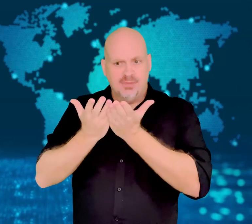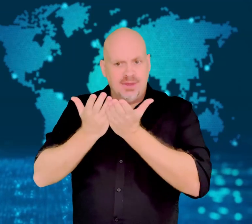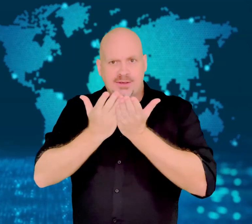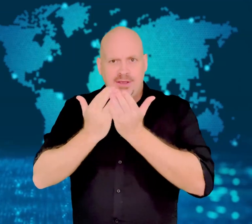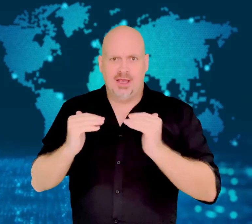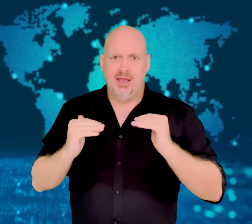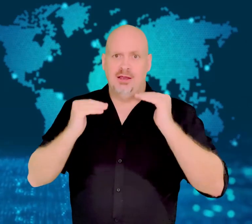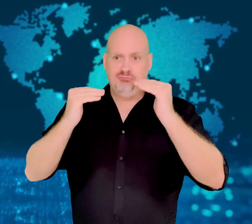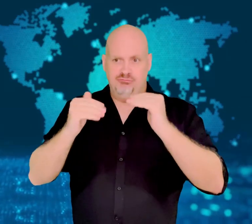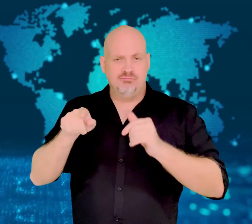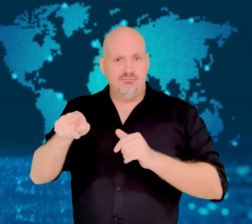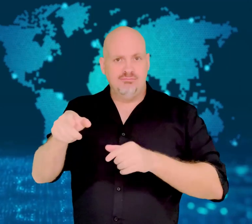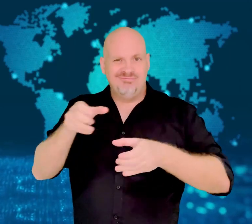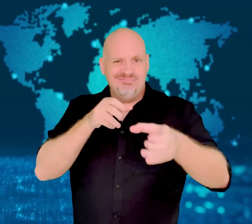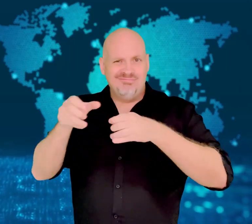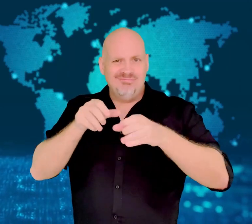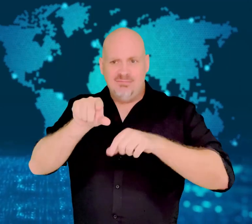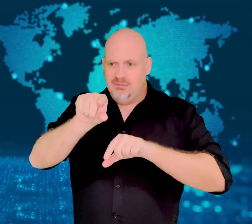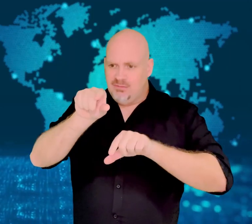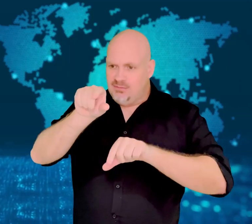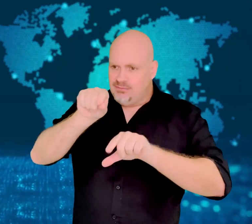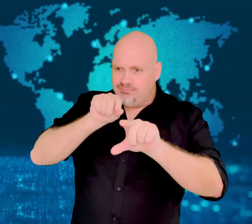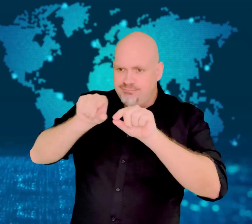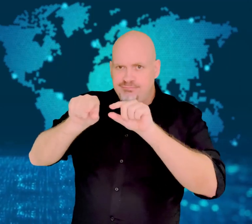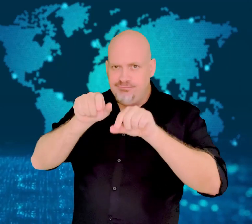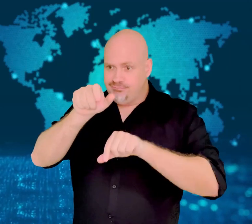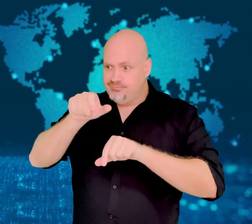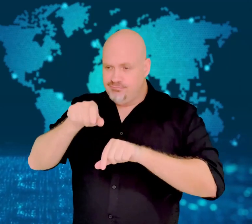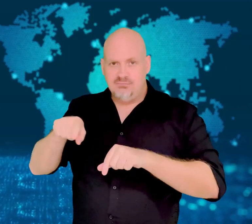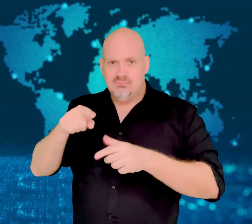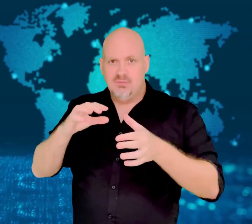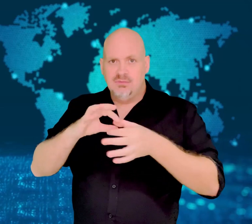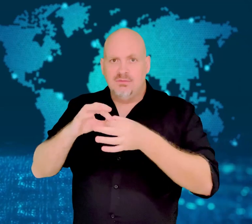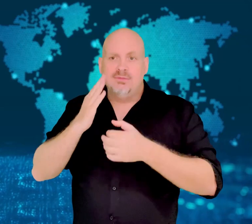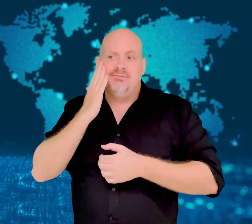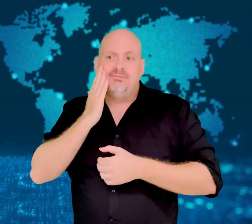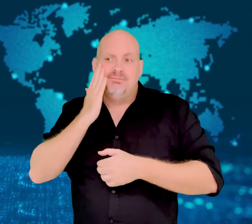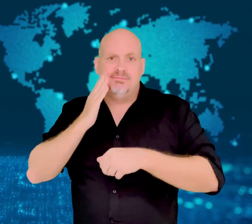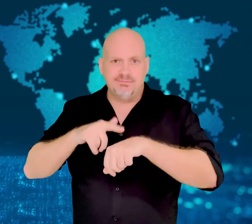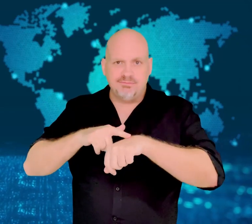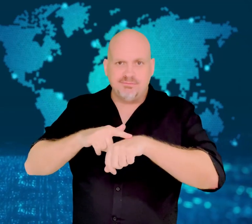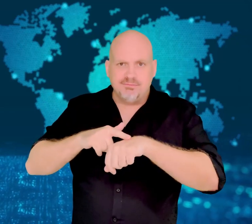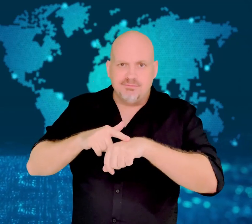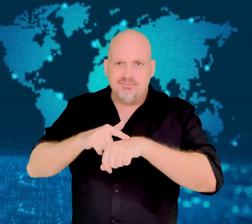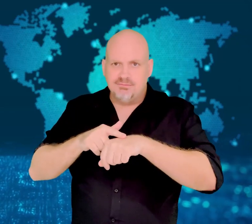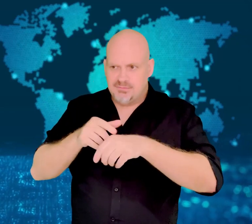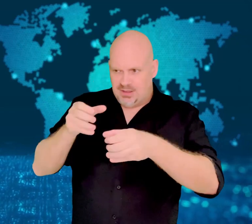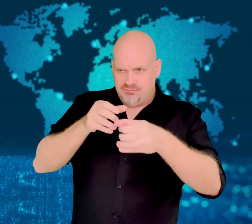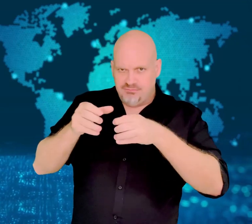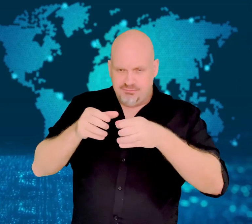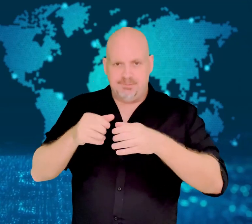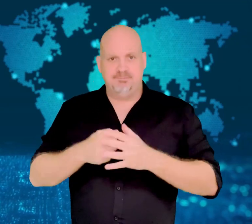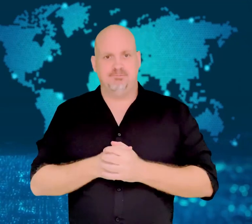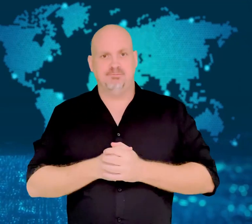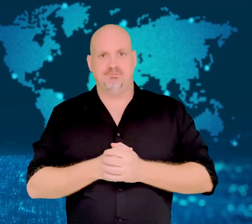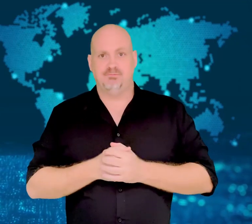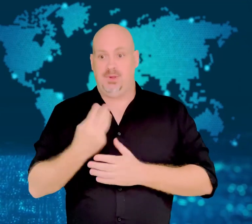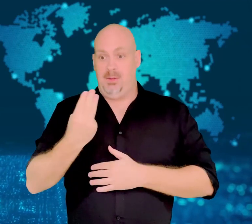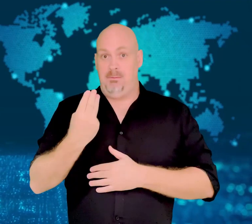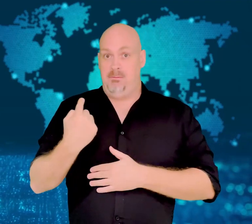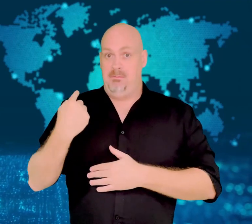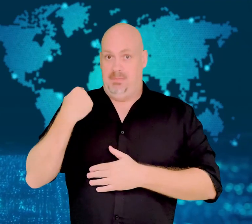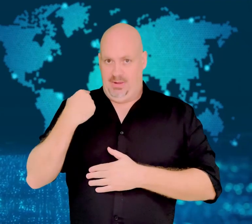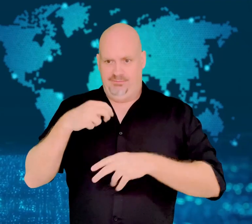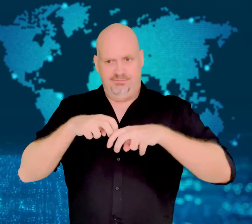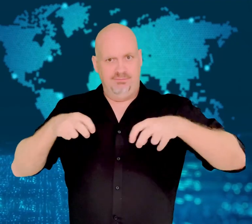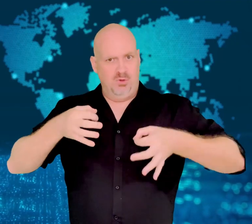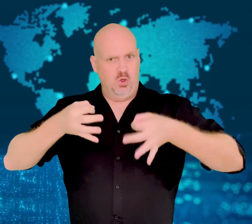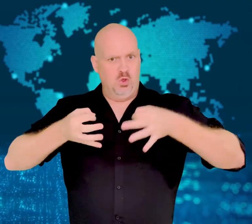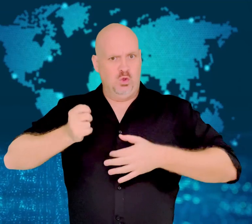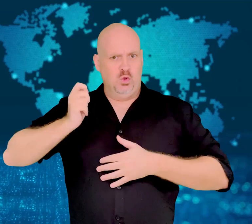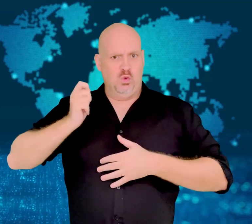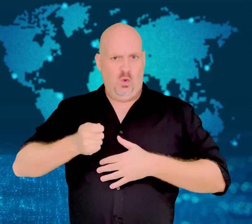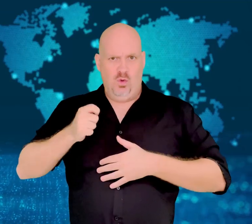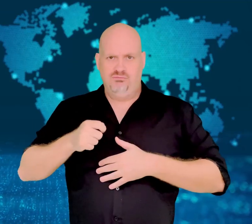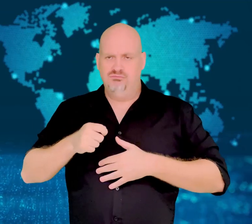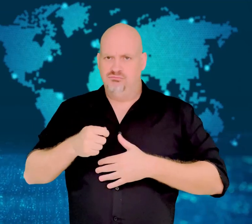On Monday, the Court began hearing arguments in two cases that challenge